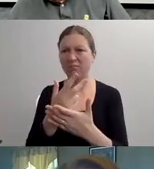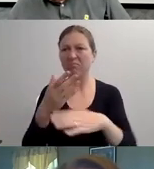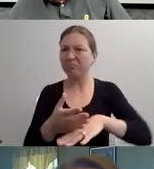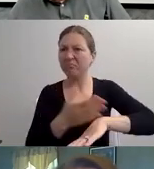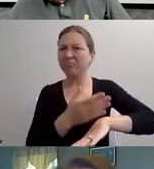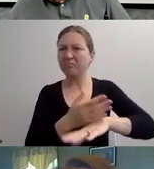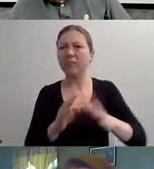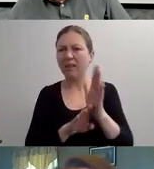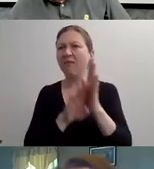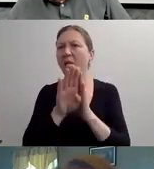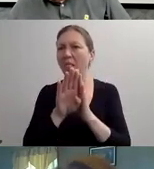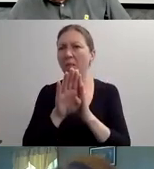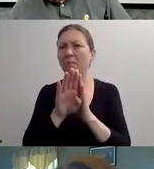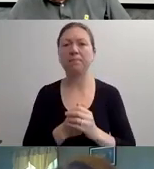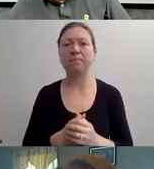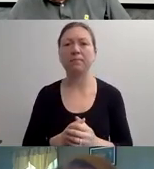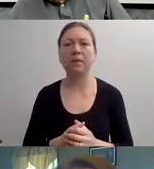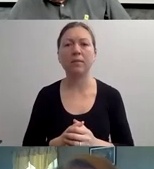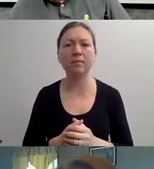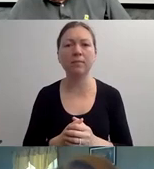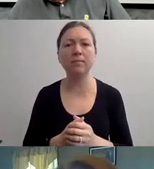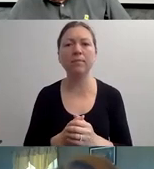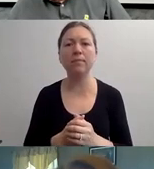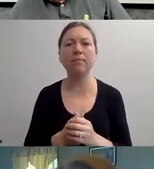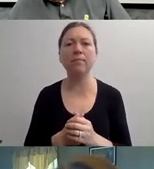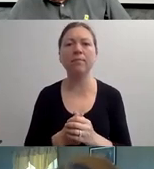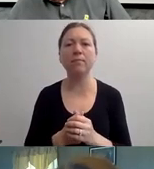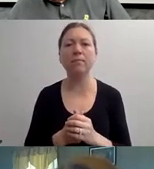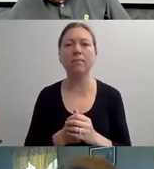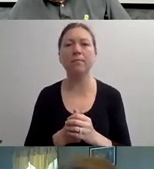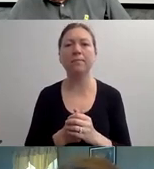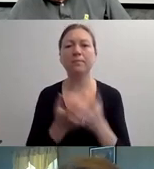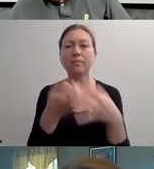THE NEXT CONCEPT WE WANT TO TALK ABOUT IS ADVOCACY OR SELF-ADVOCACY.